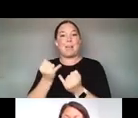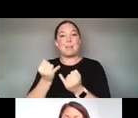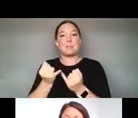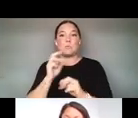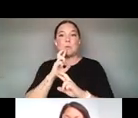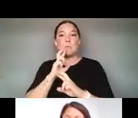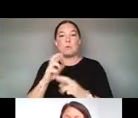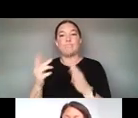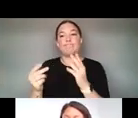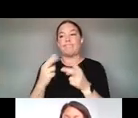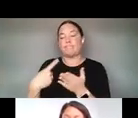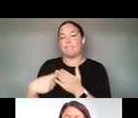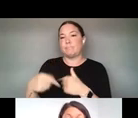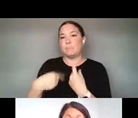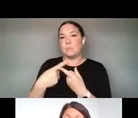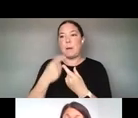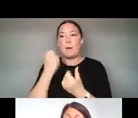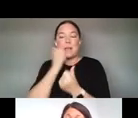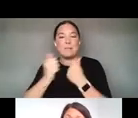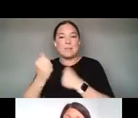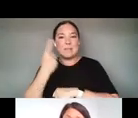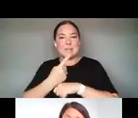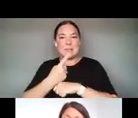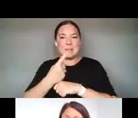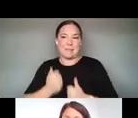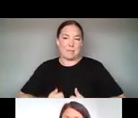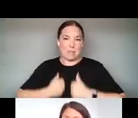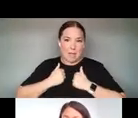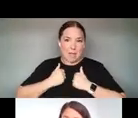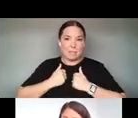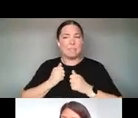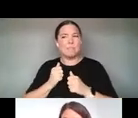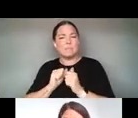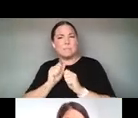TECHNOLOGIES ON DAILY LIFE THROUGH PROJECTS THAT QUESTION PERVASIVE PRACTICES SUCH AS